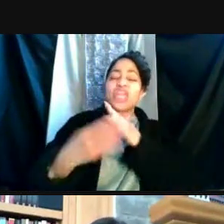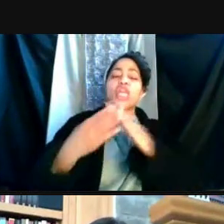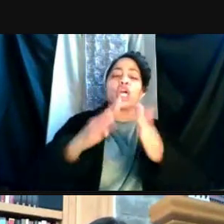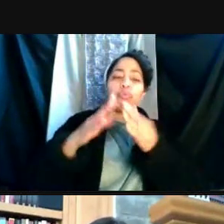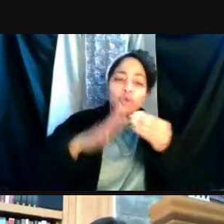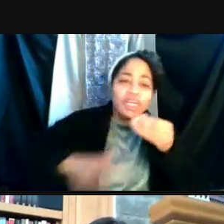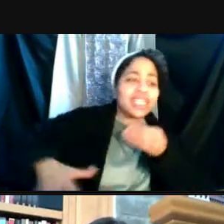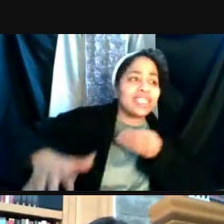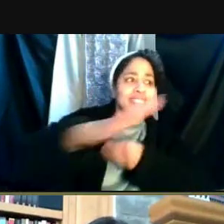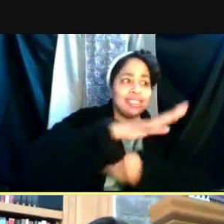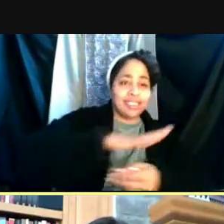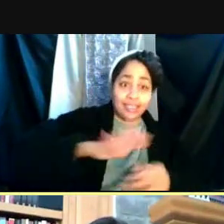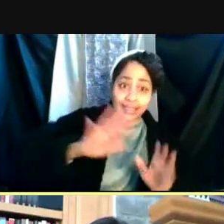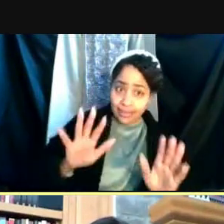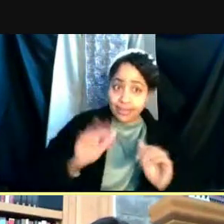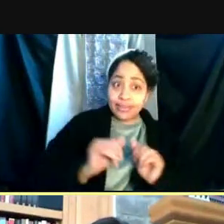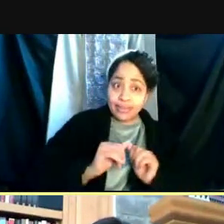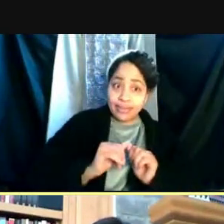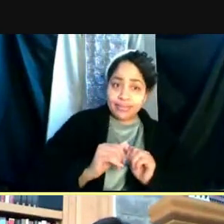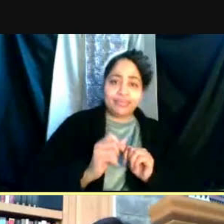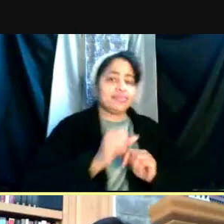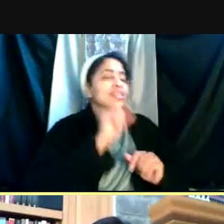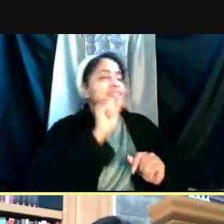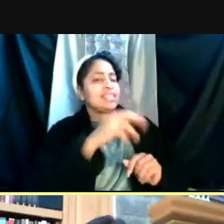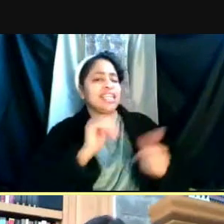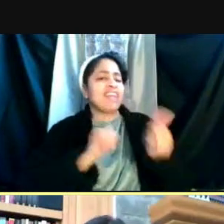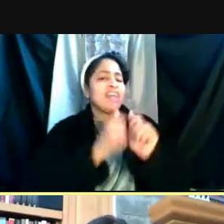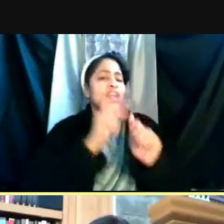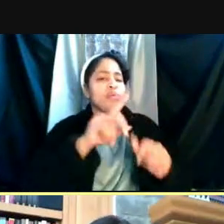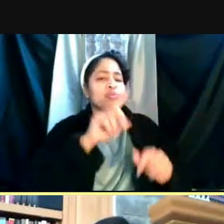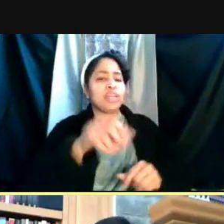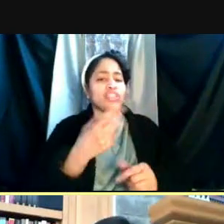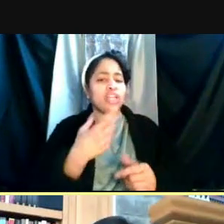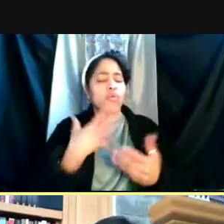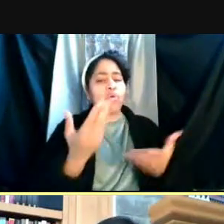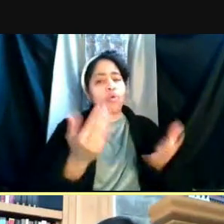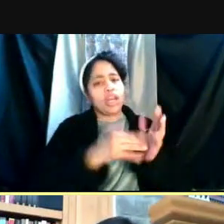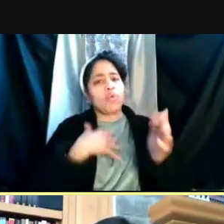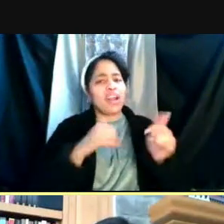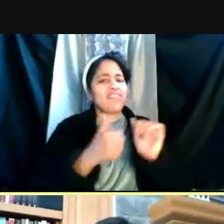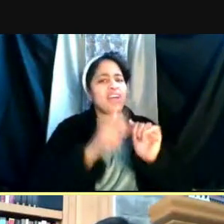Yeah. Yeah, and a follow up question for you, and I again wanna follow up on your comment here